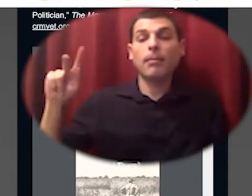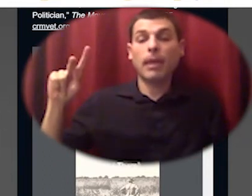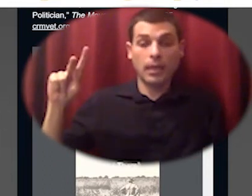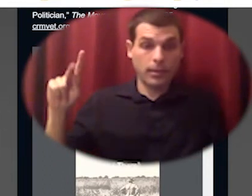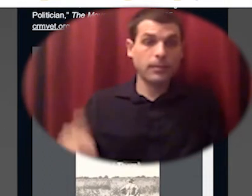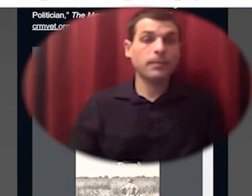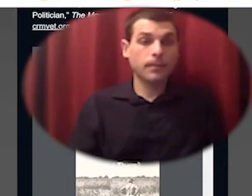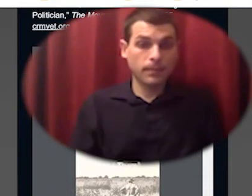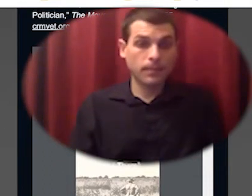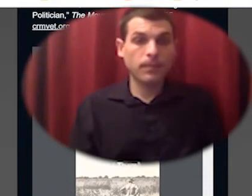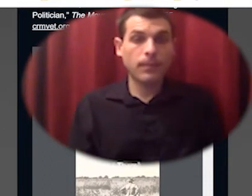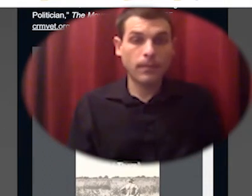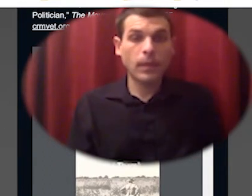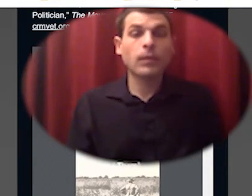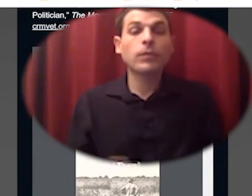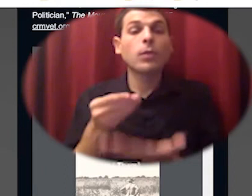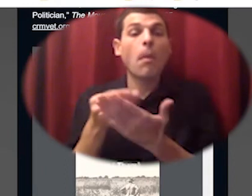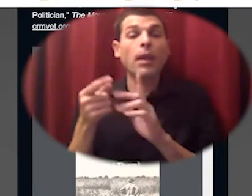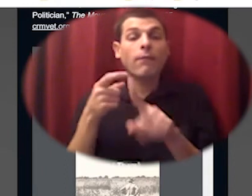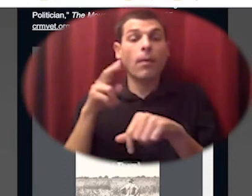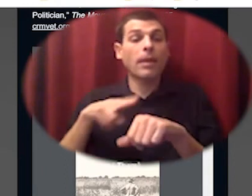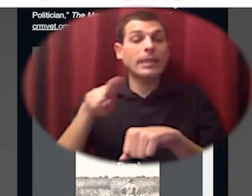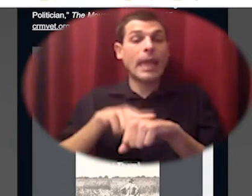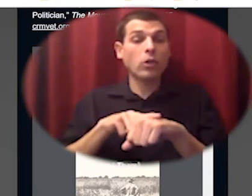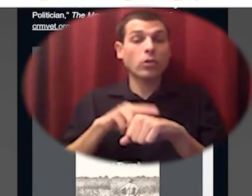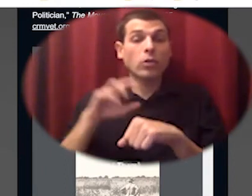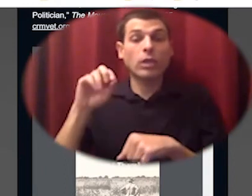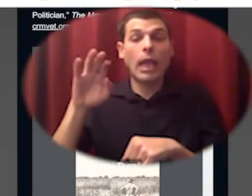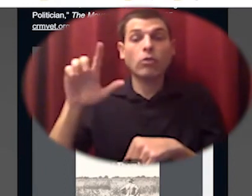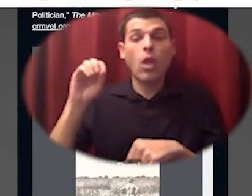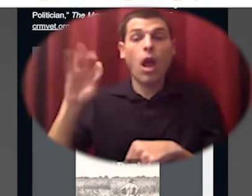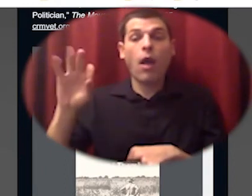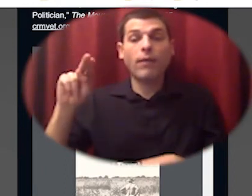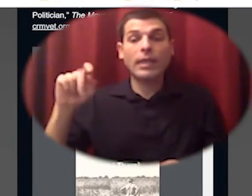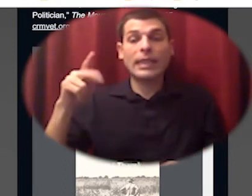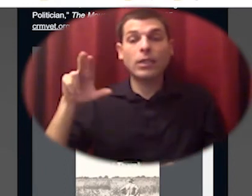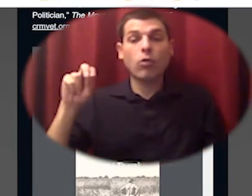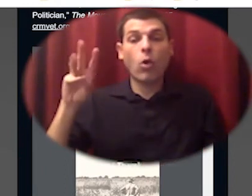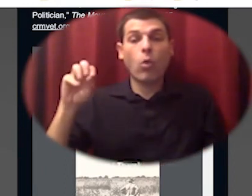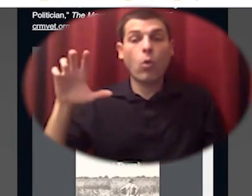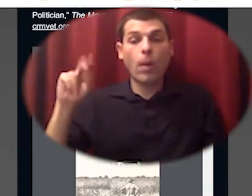national council of negro women the co-op bought 35 gilts female pigs and five boars